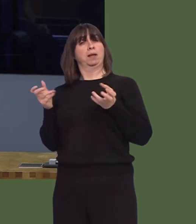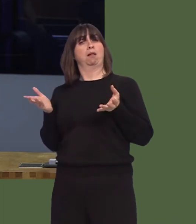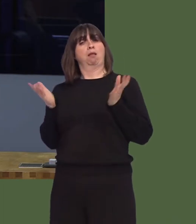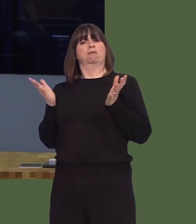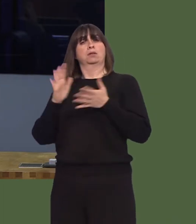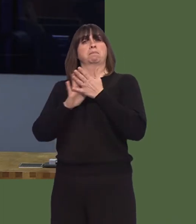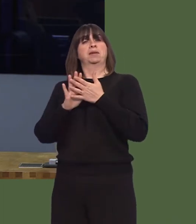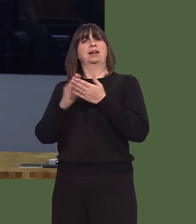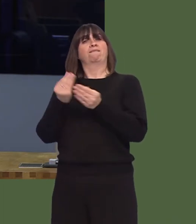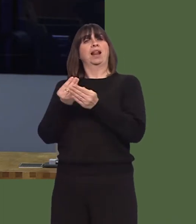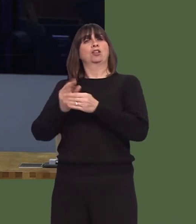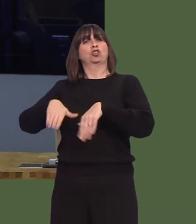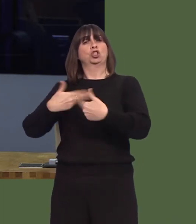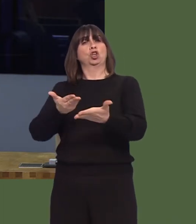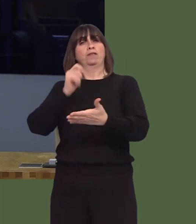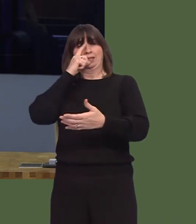the financial services industry here in Wales?